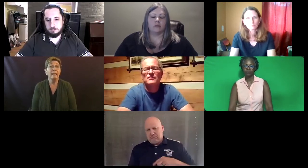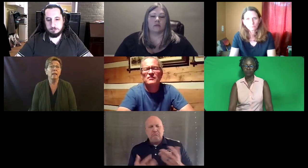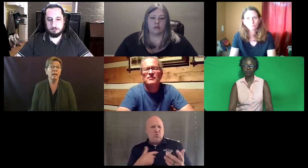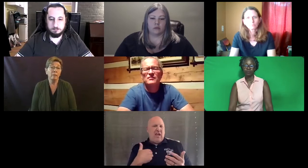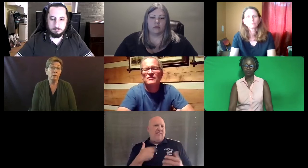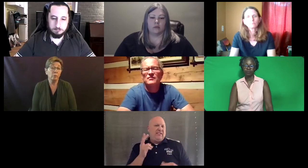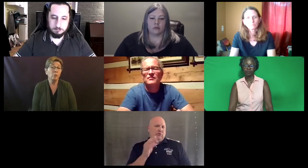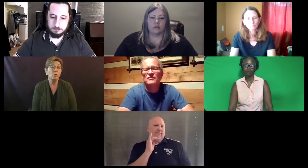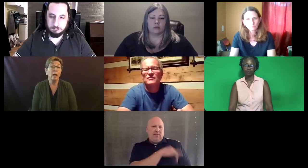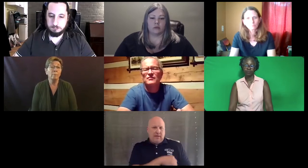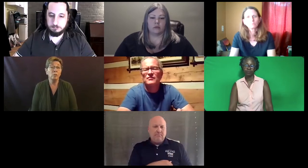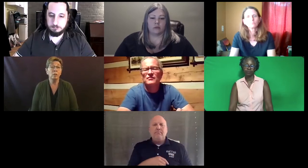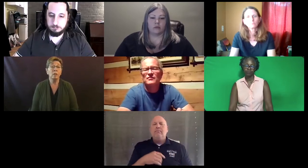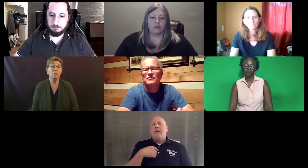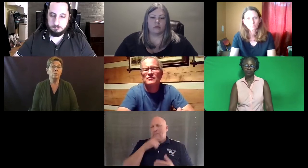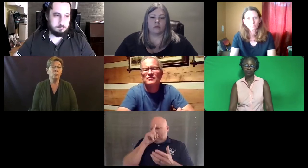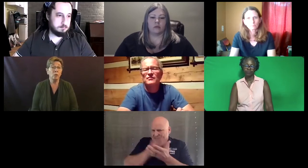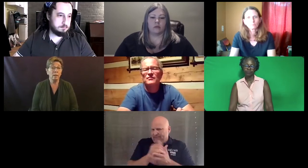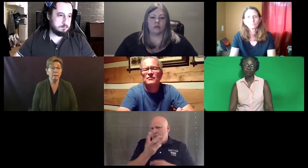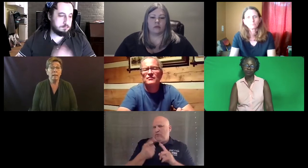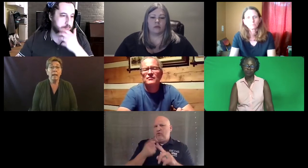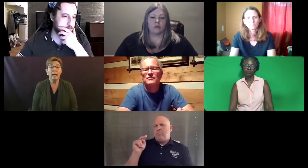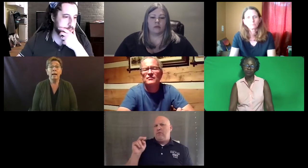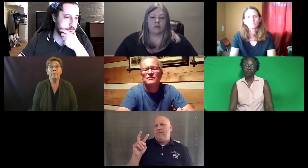And there are interpreters who come to Utah.